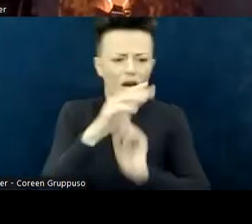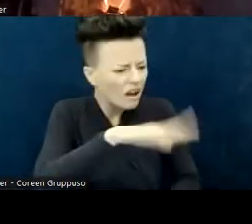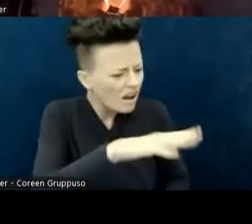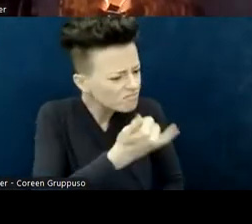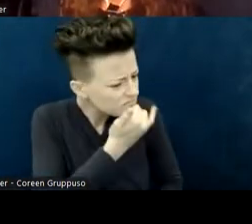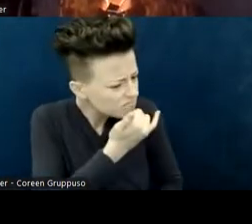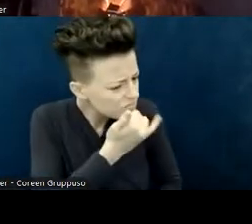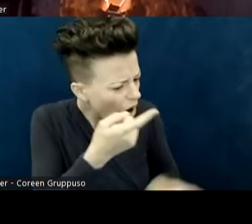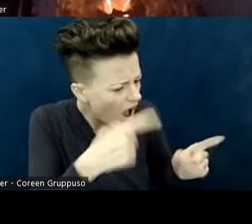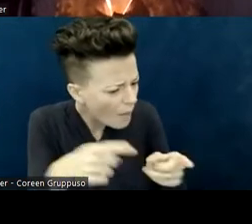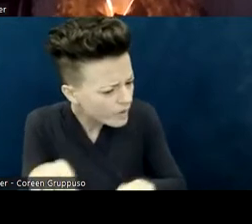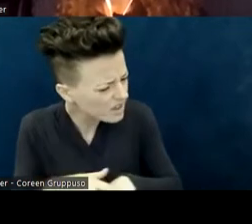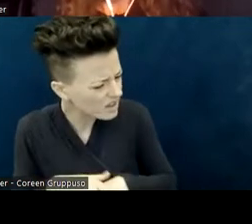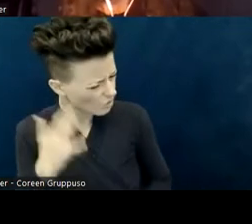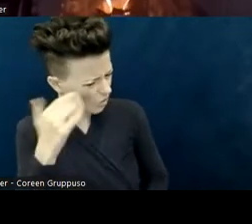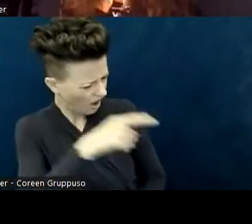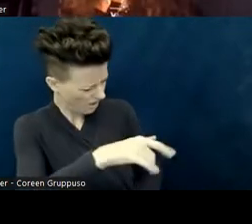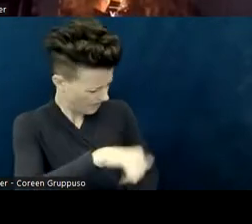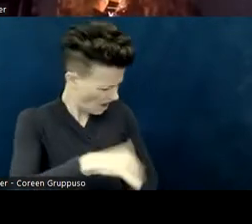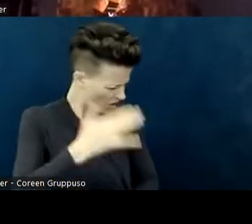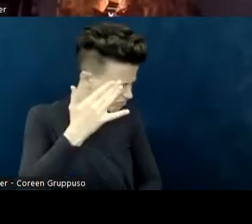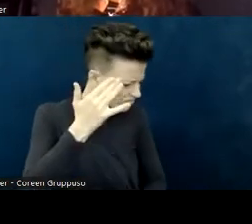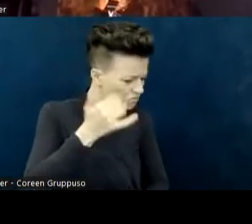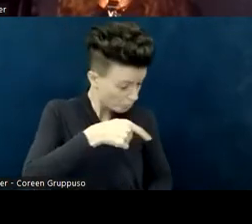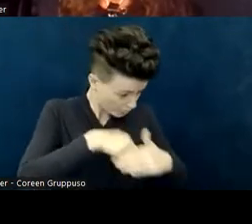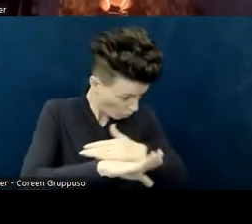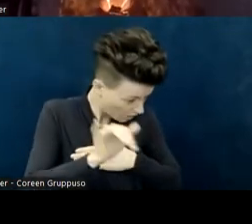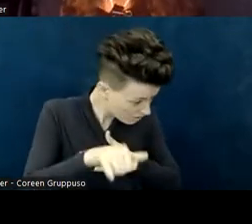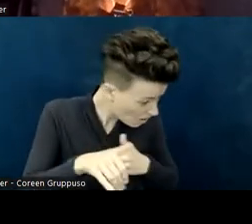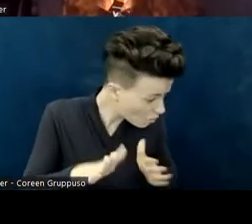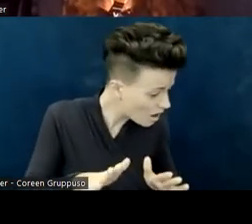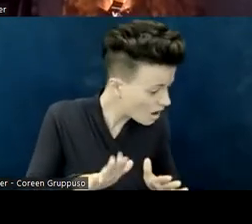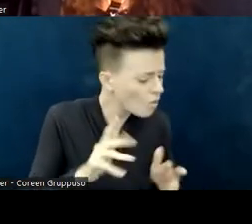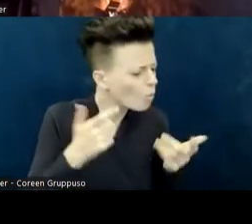Do they offer to pray for you without asking first?